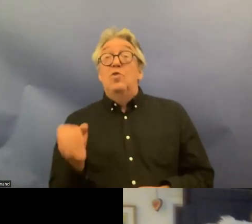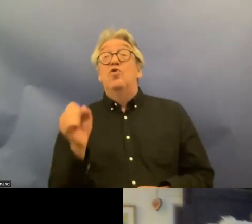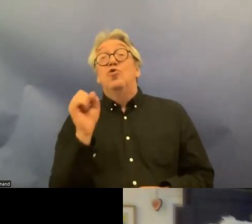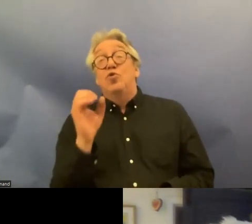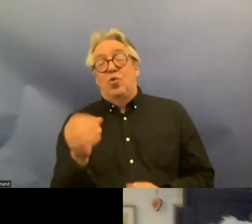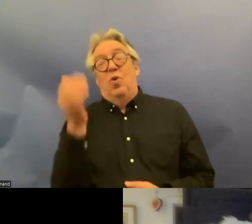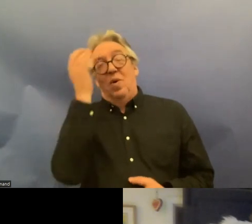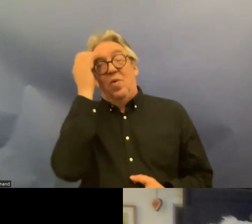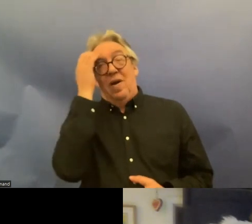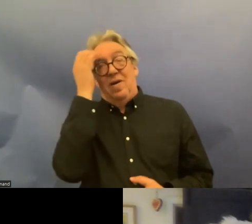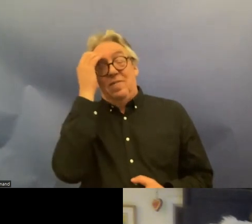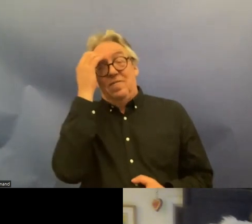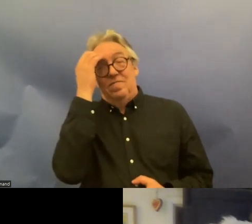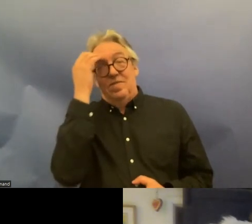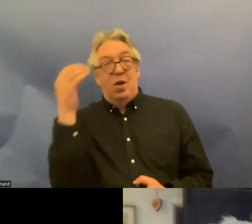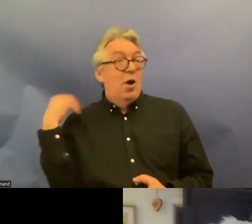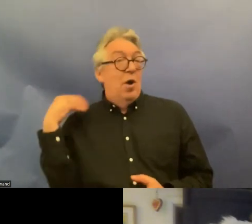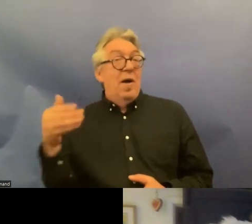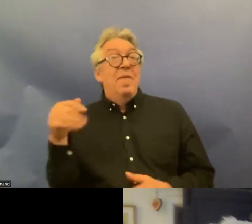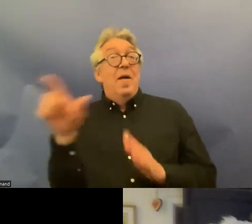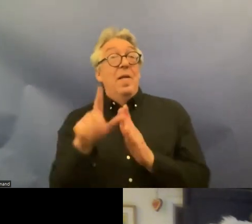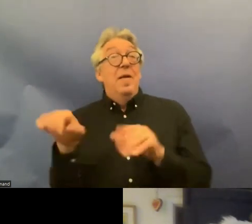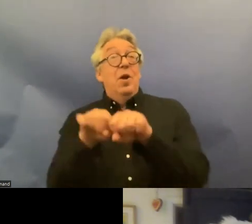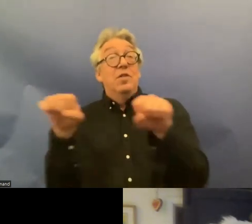that it's been so traditional in the legal system and the political system to